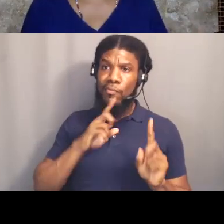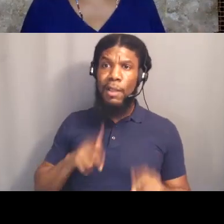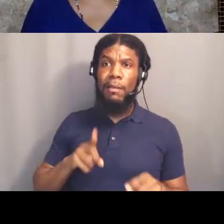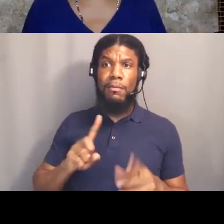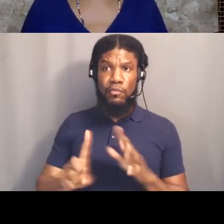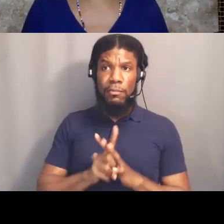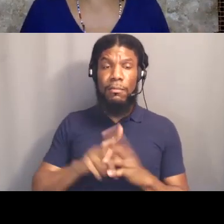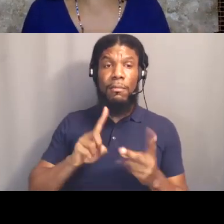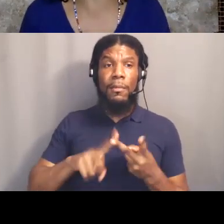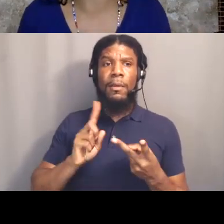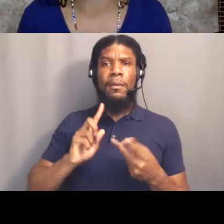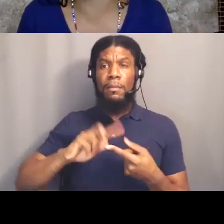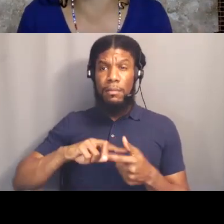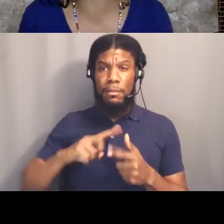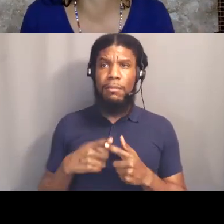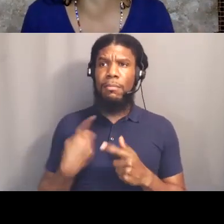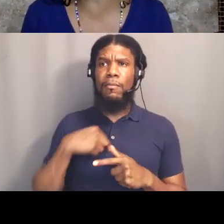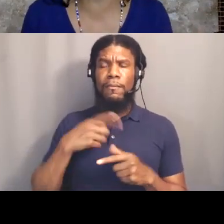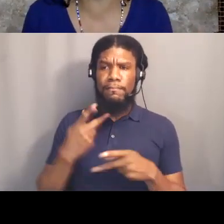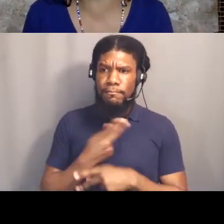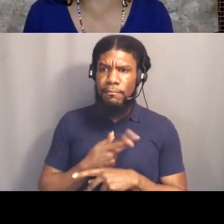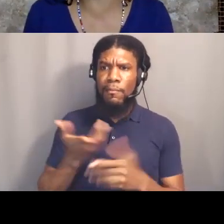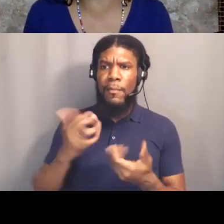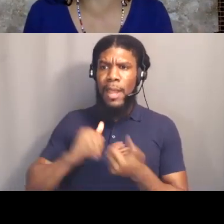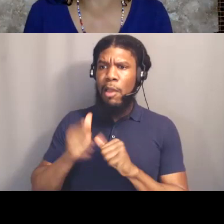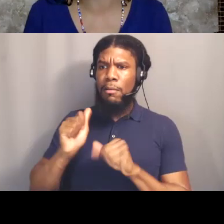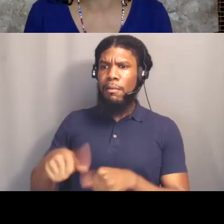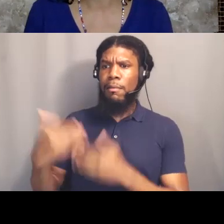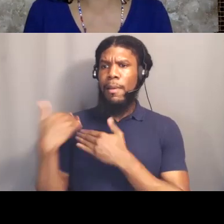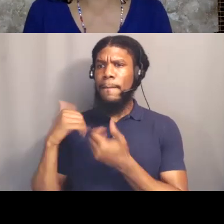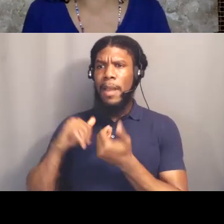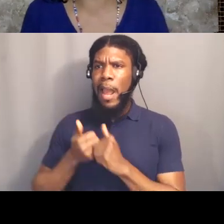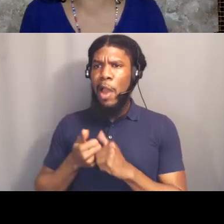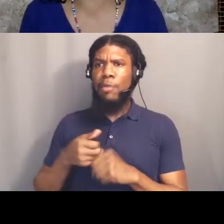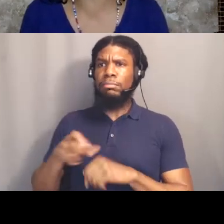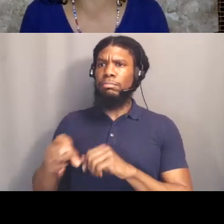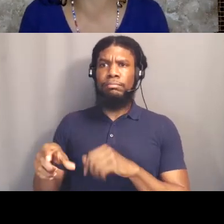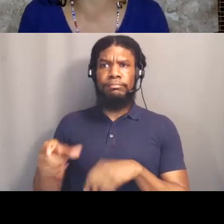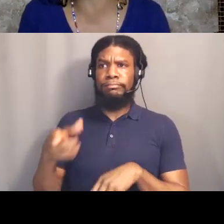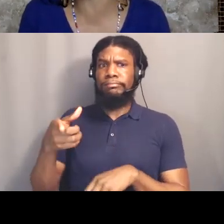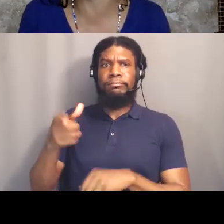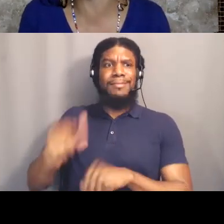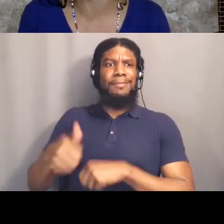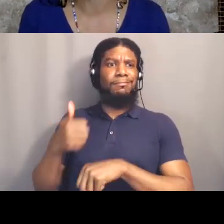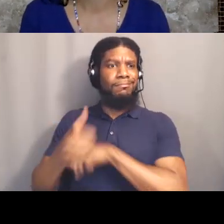Police accountability is not the same as justice. Police accountability is what we saw